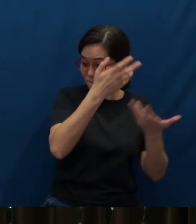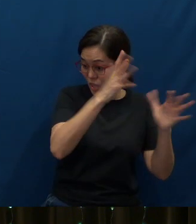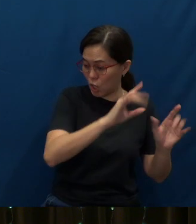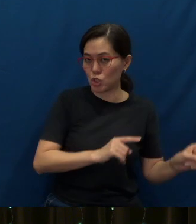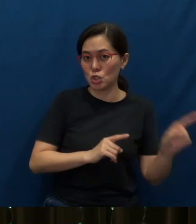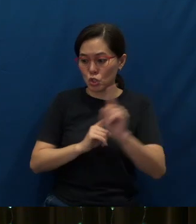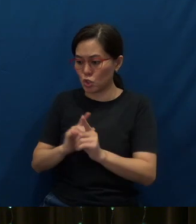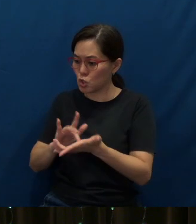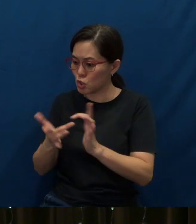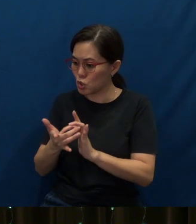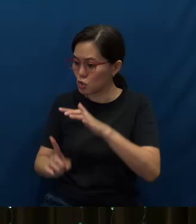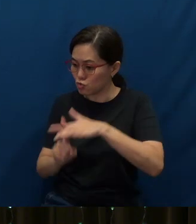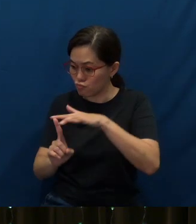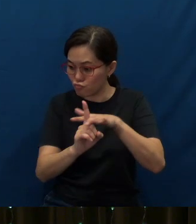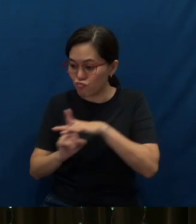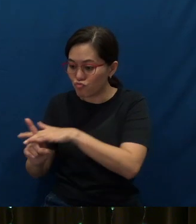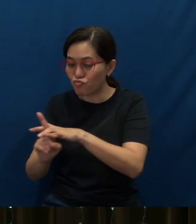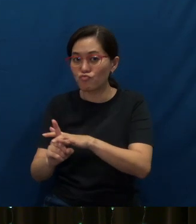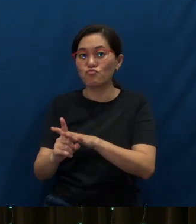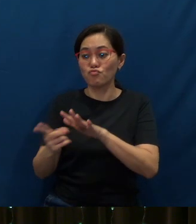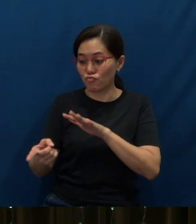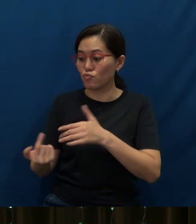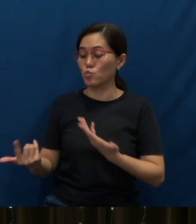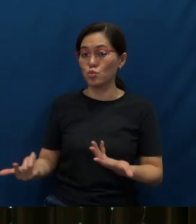Jesus presented Himself to the disciples for 40 days.